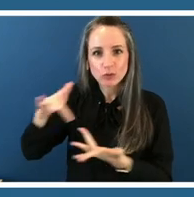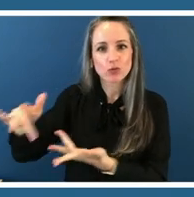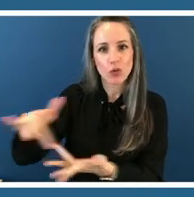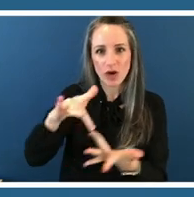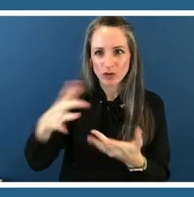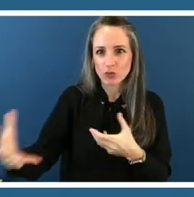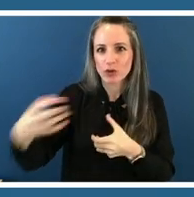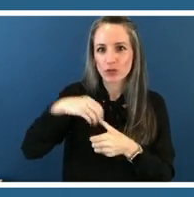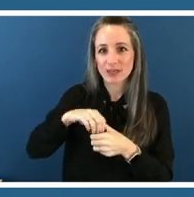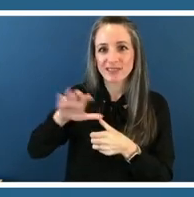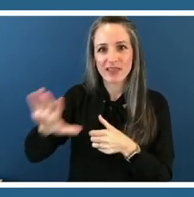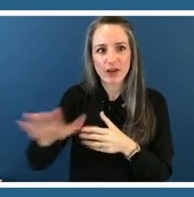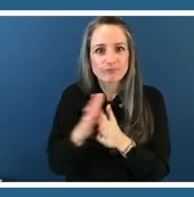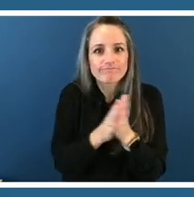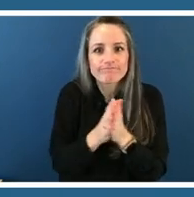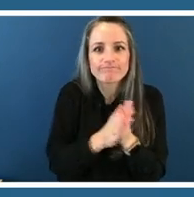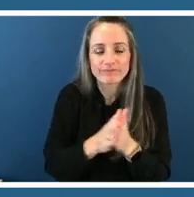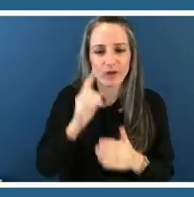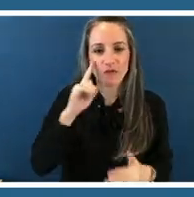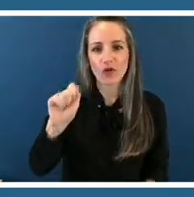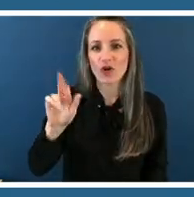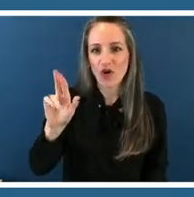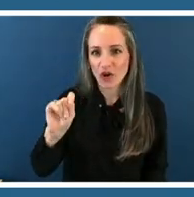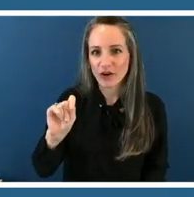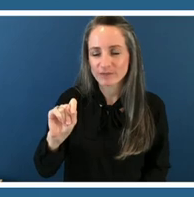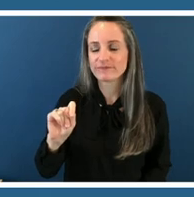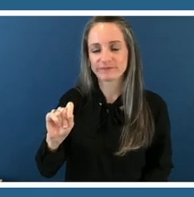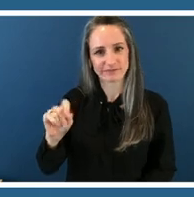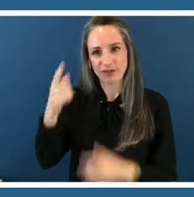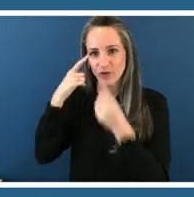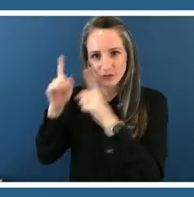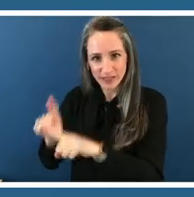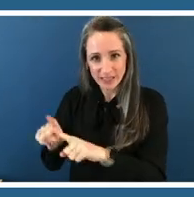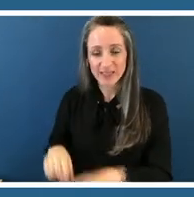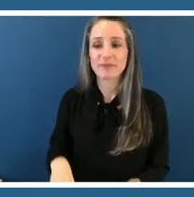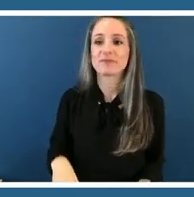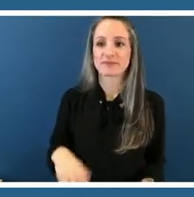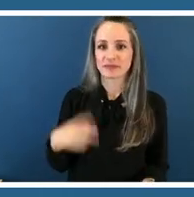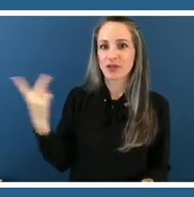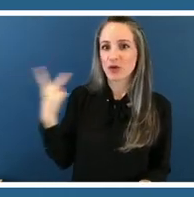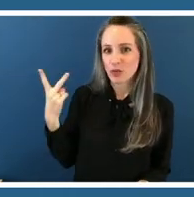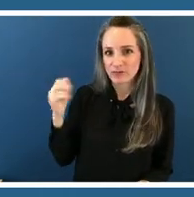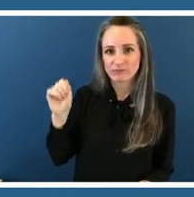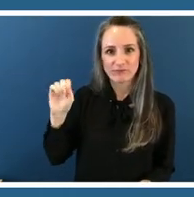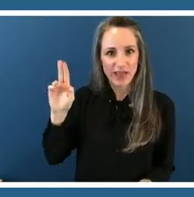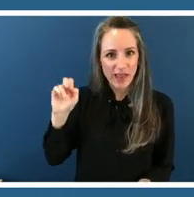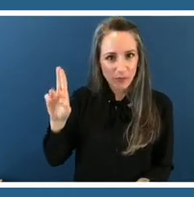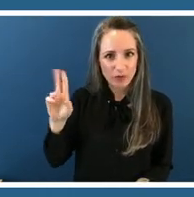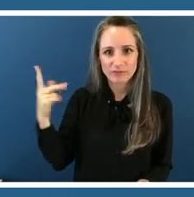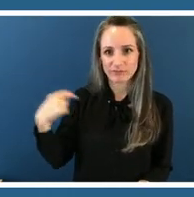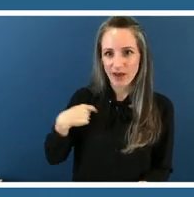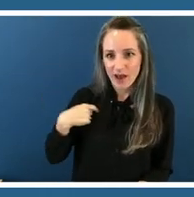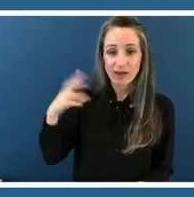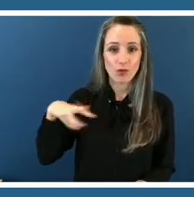we have a lot of art in washington dc where amber and i are both located and